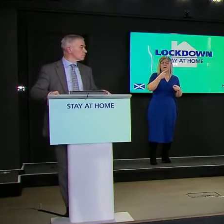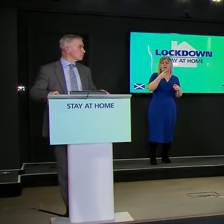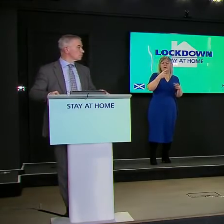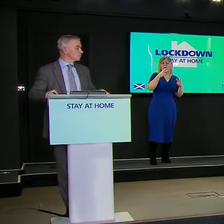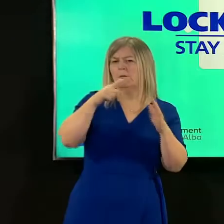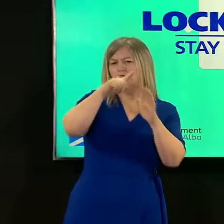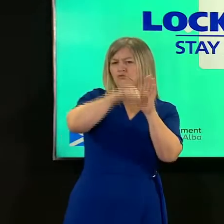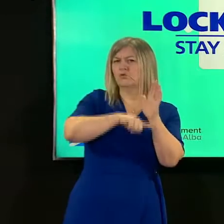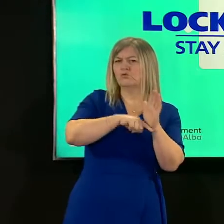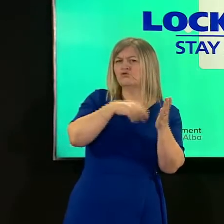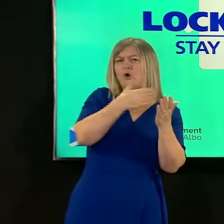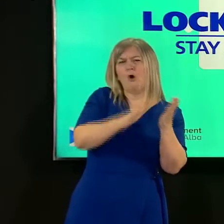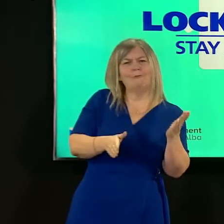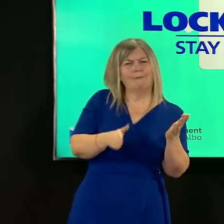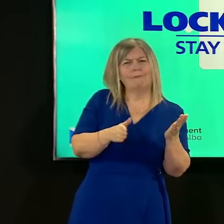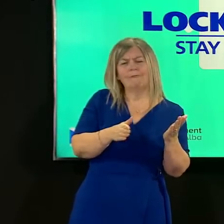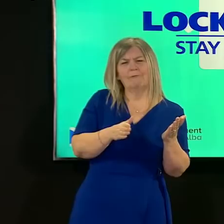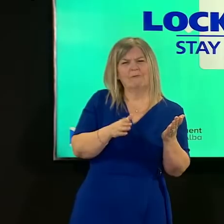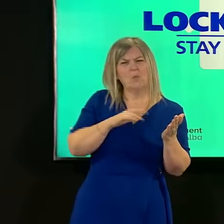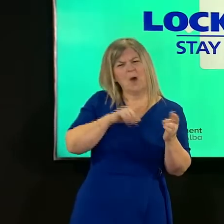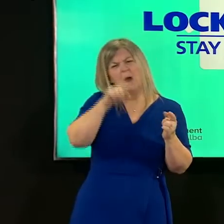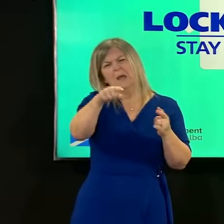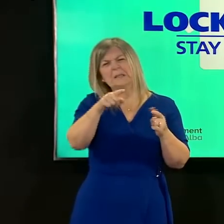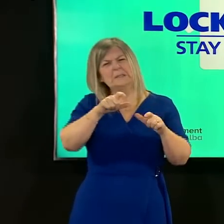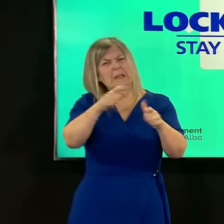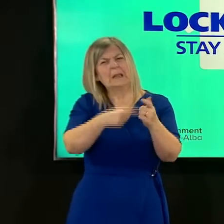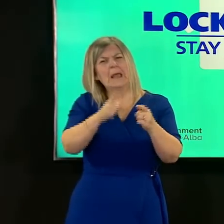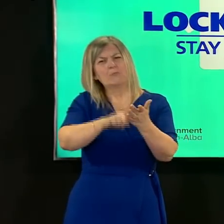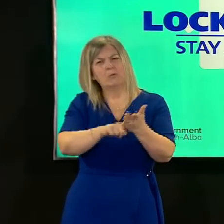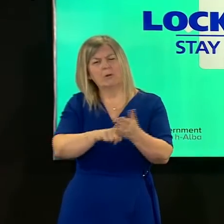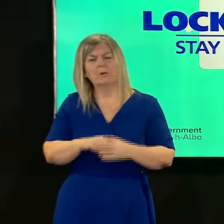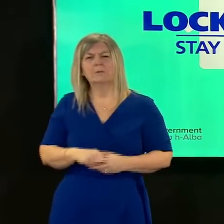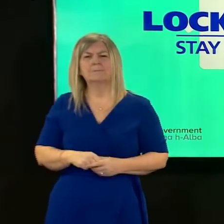thanks very much uh thanks very much mark i'll say a couple of things about that if i may